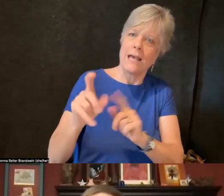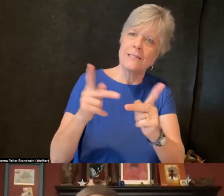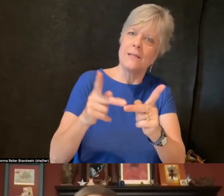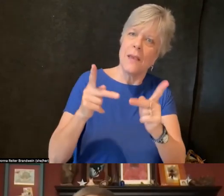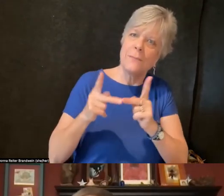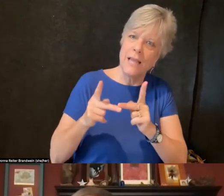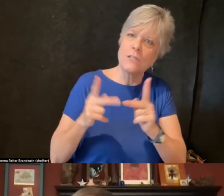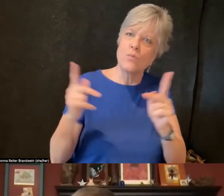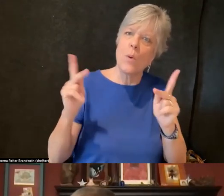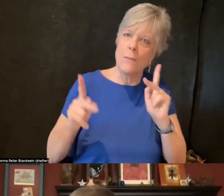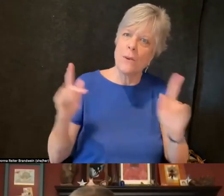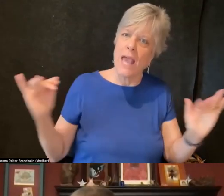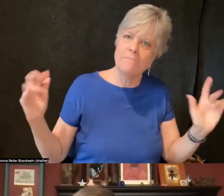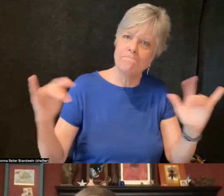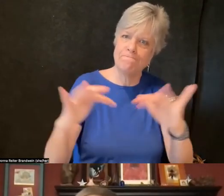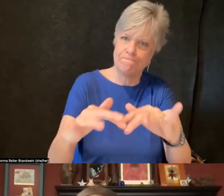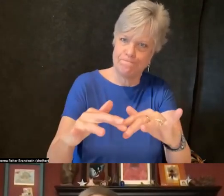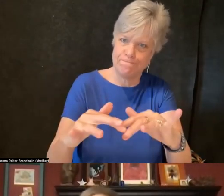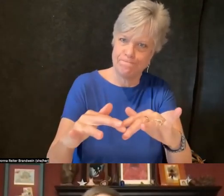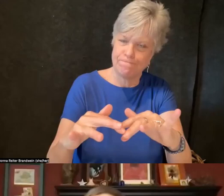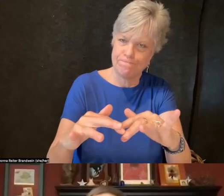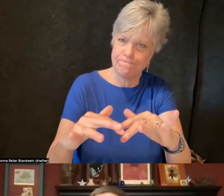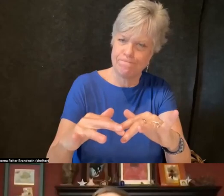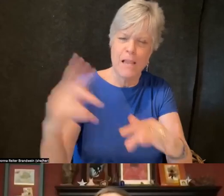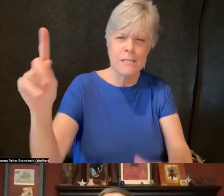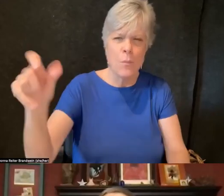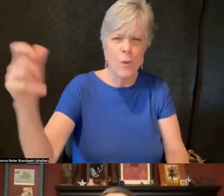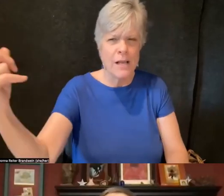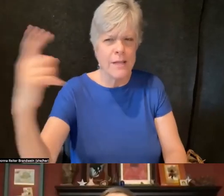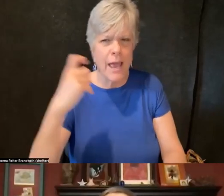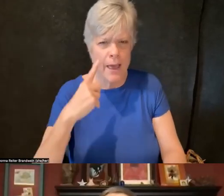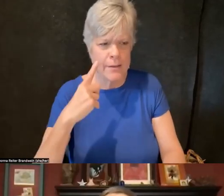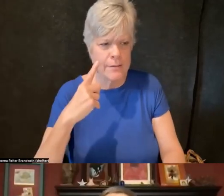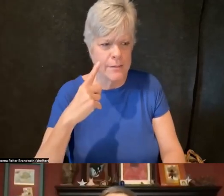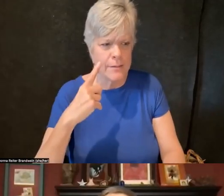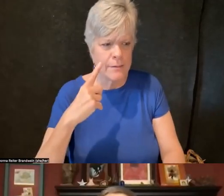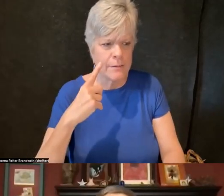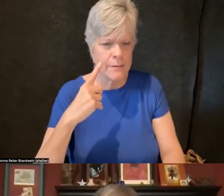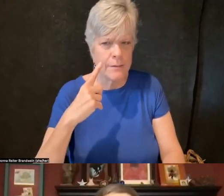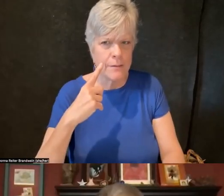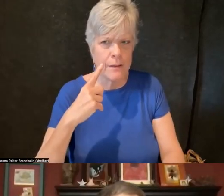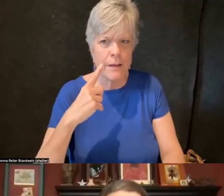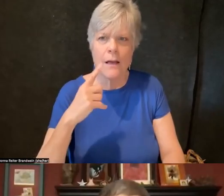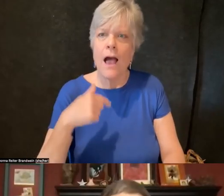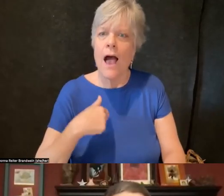And this is something else I think someone was asking about, which is I do think personally